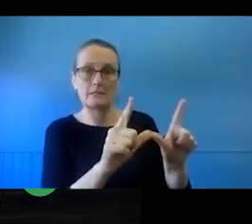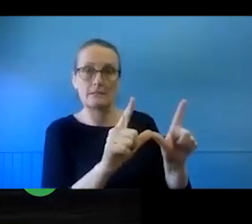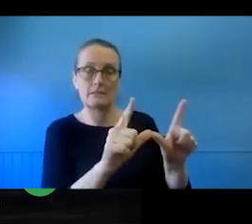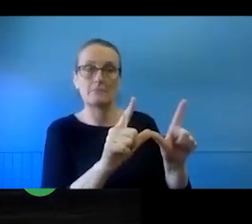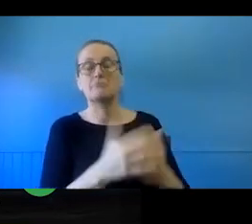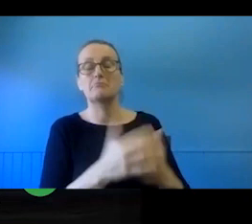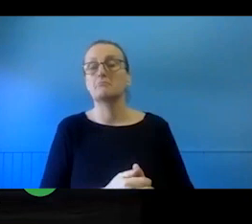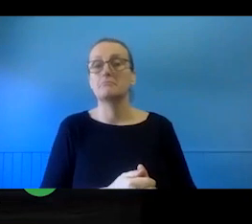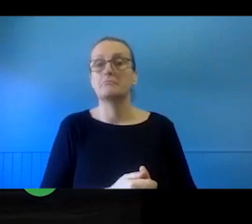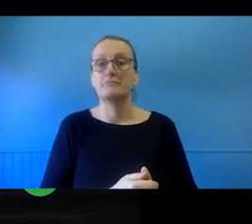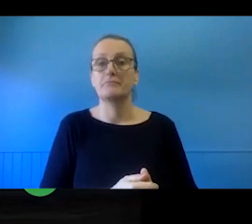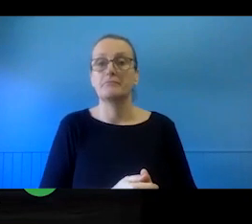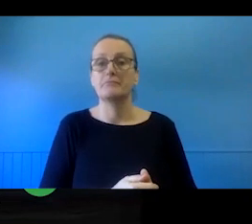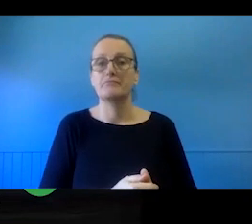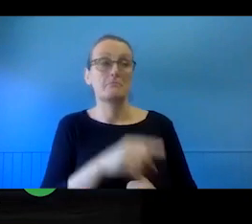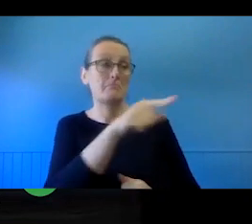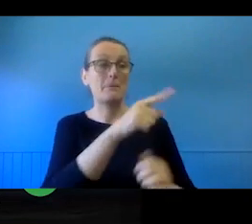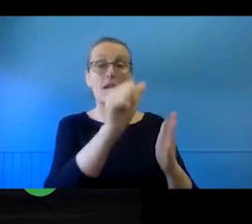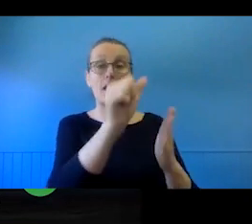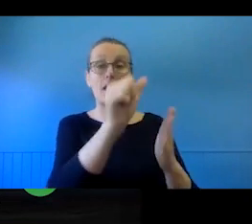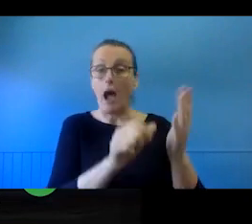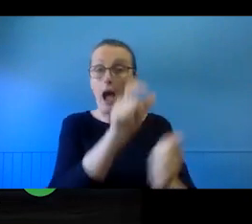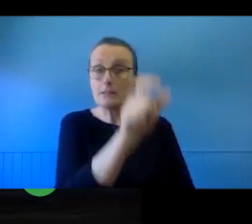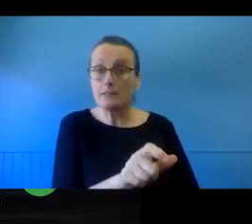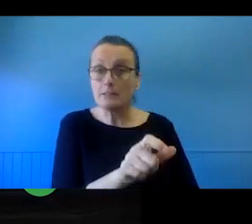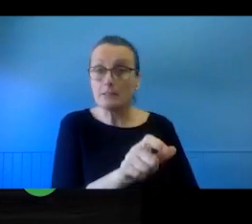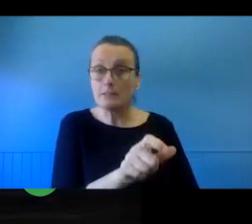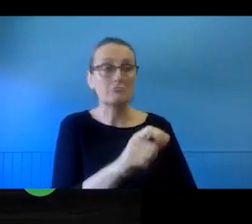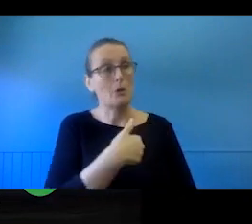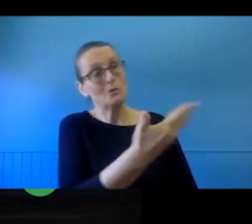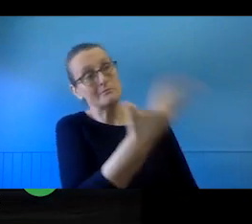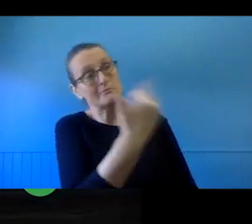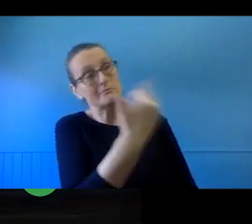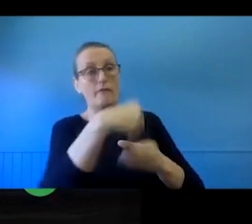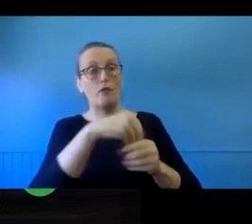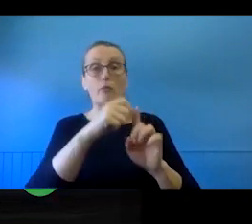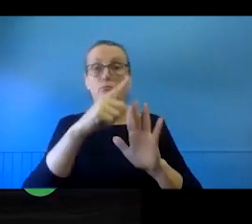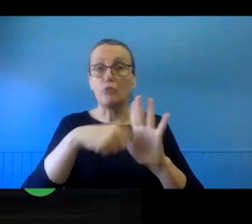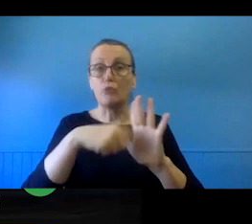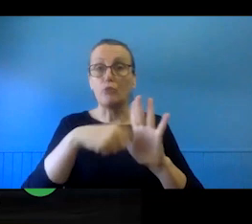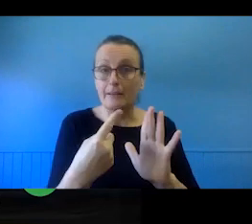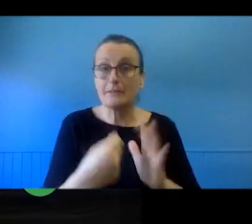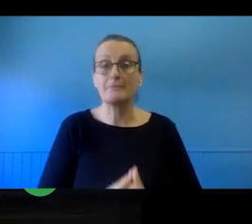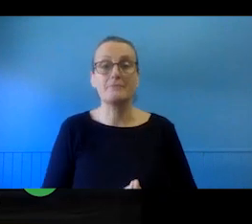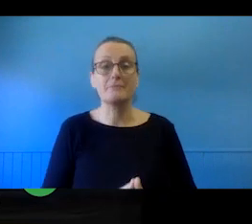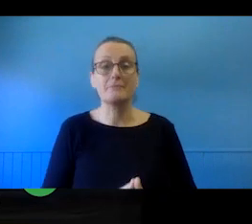They might be an artist that you're bringing in for a project and you're directly interacting with that party.